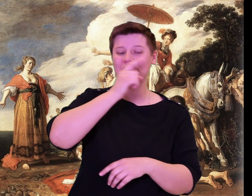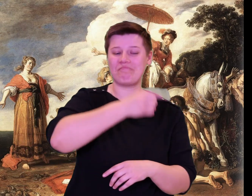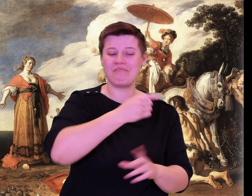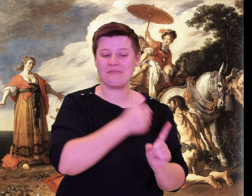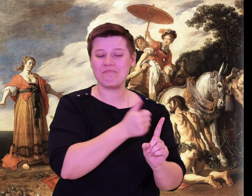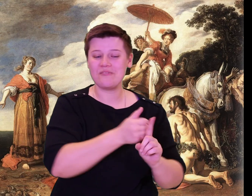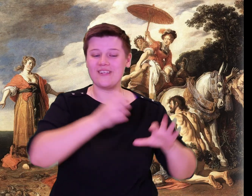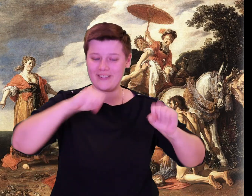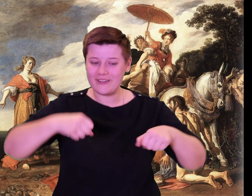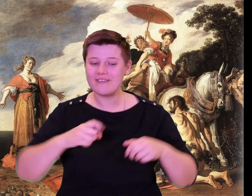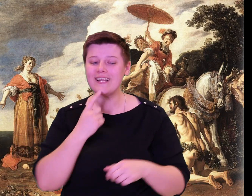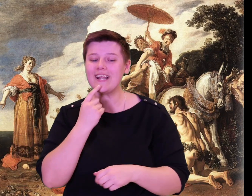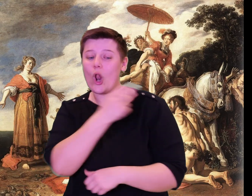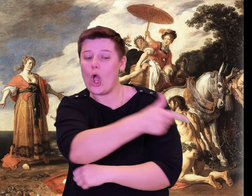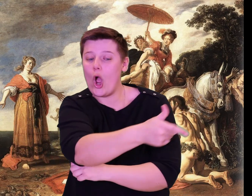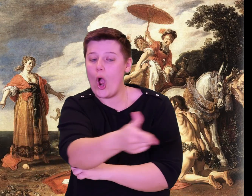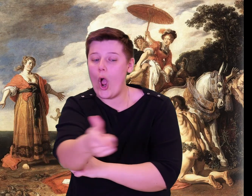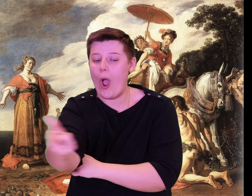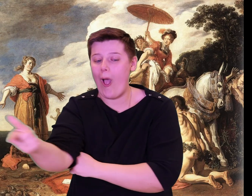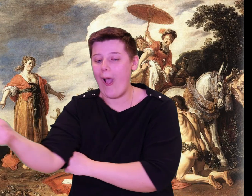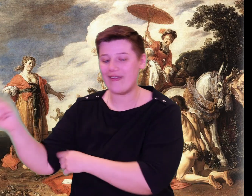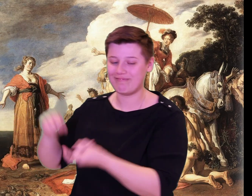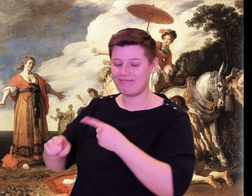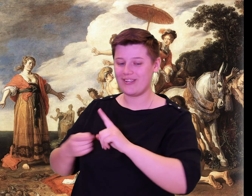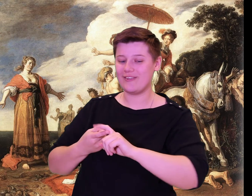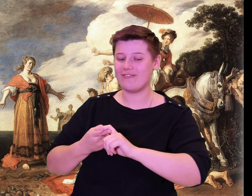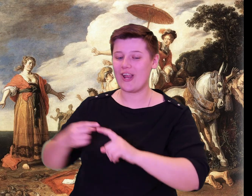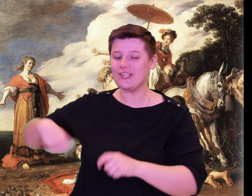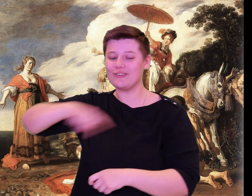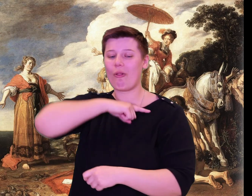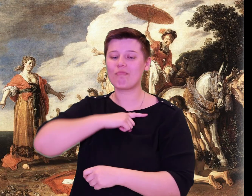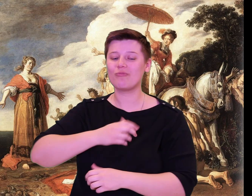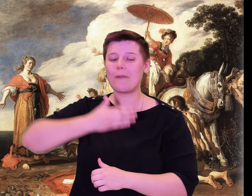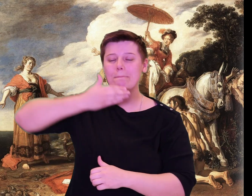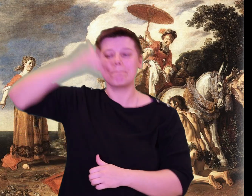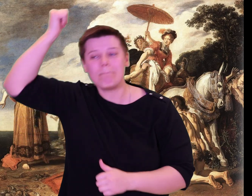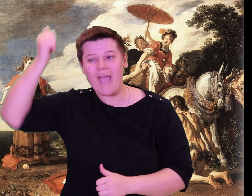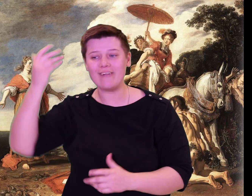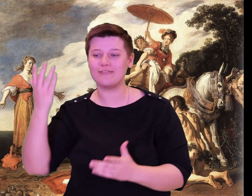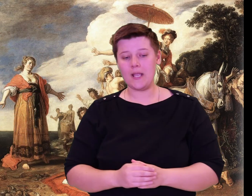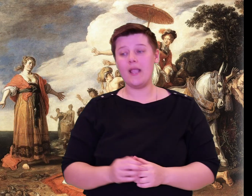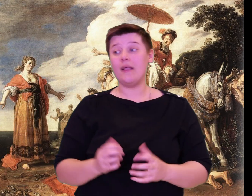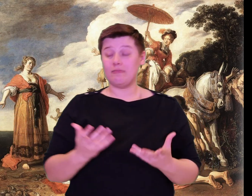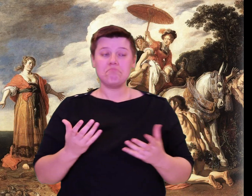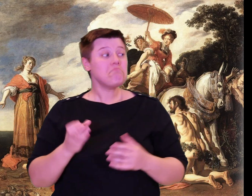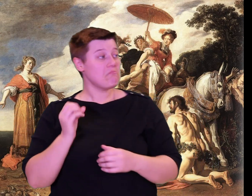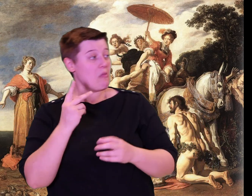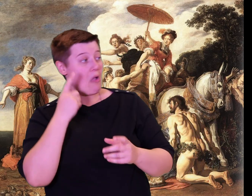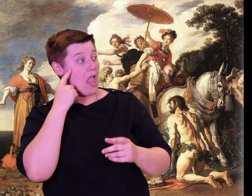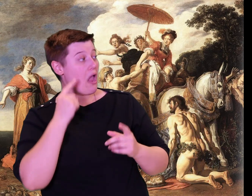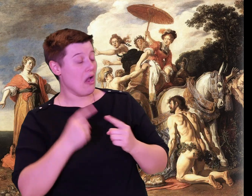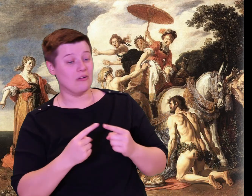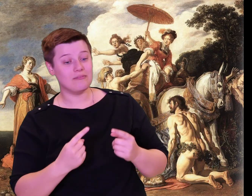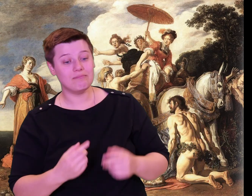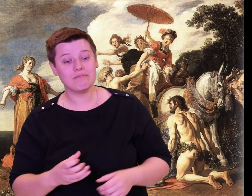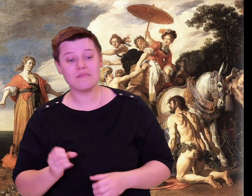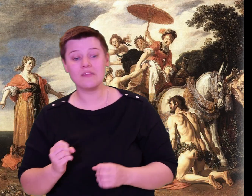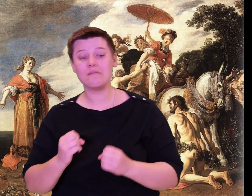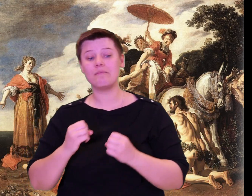contests in every sport, so when our guest goes home he can tell all his friends we are the best."